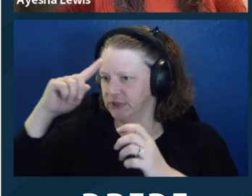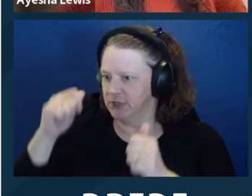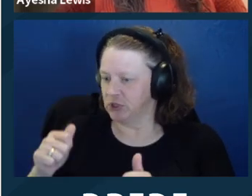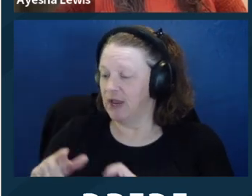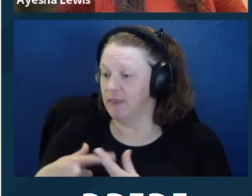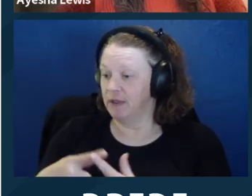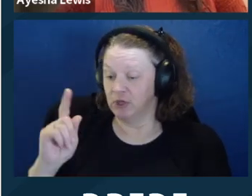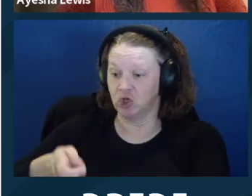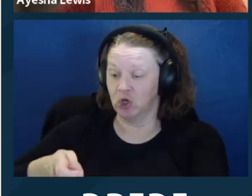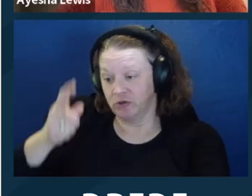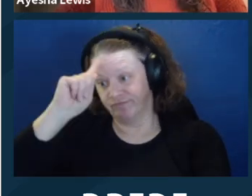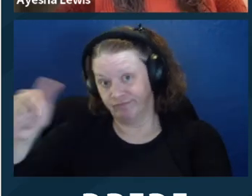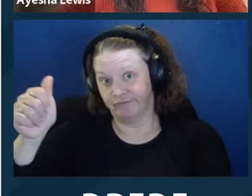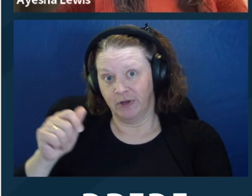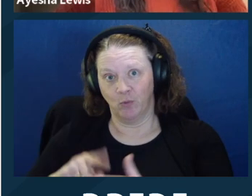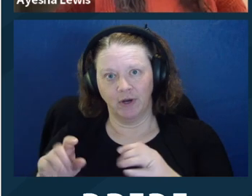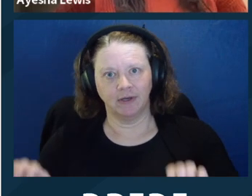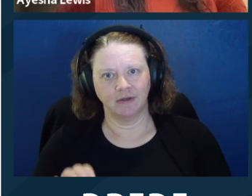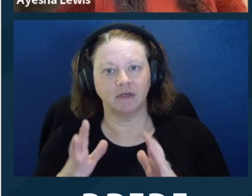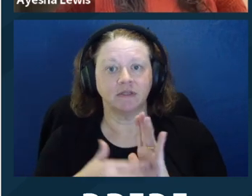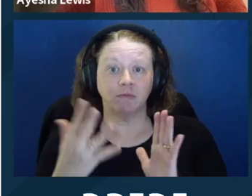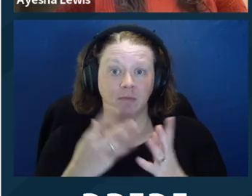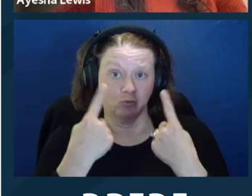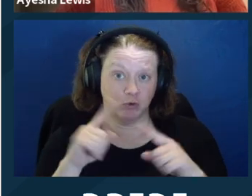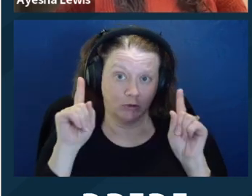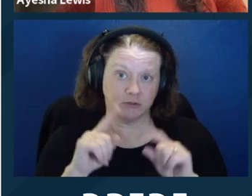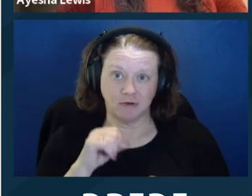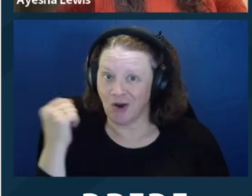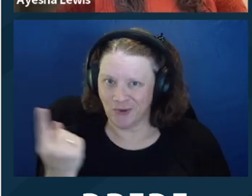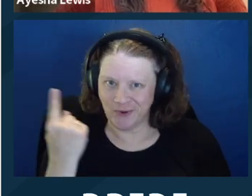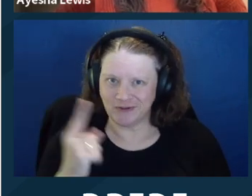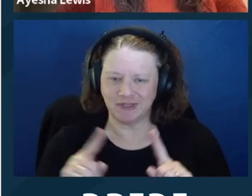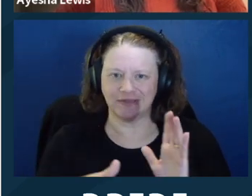You can just say, I have received this diagnosis. And the judge can do with it what the judge